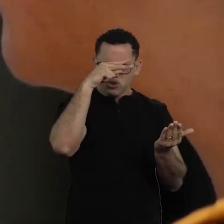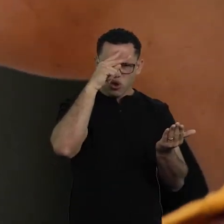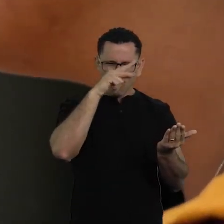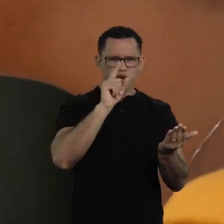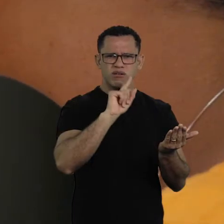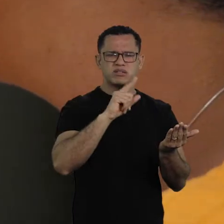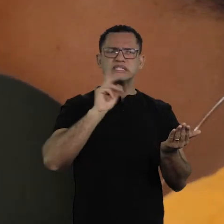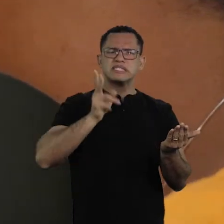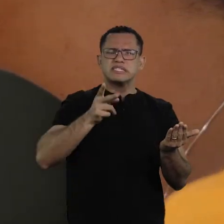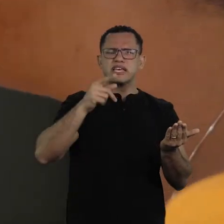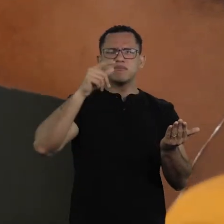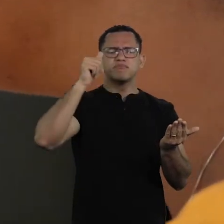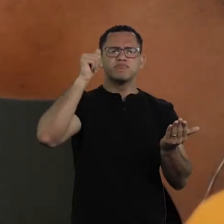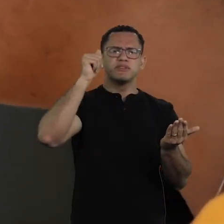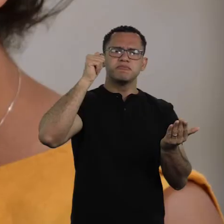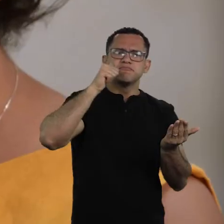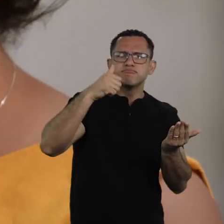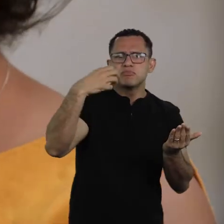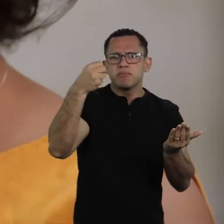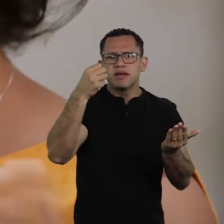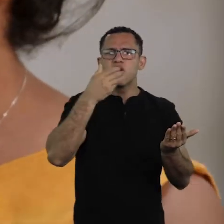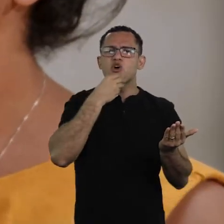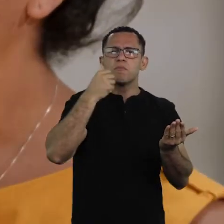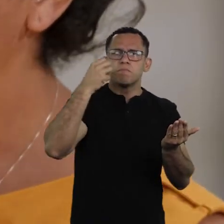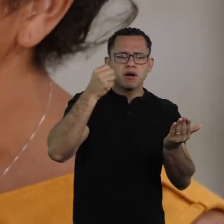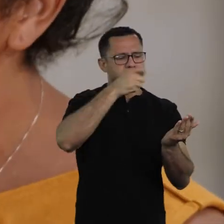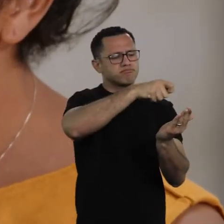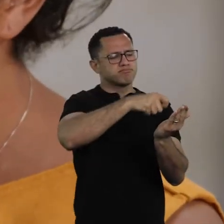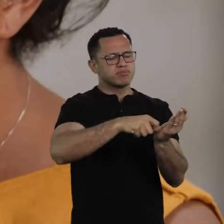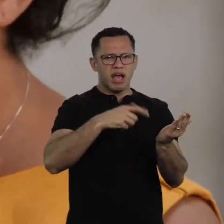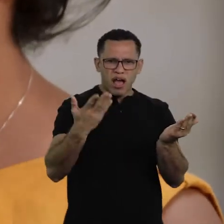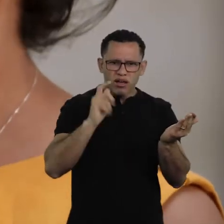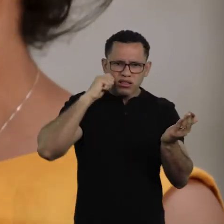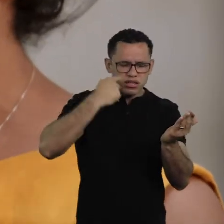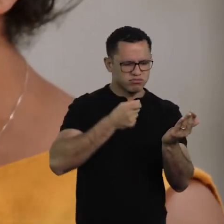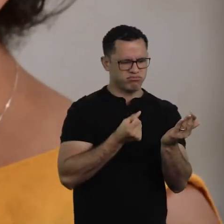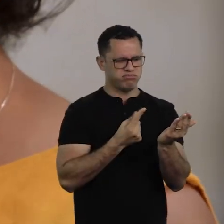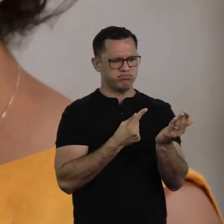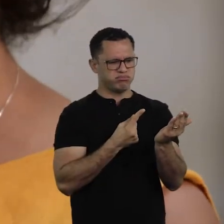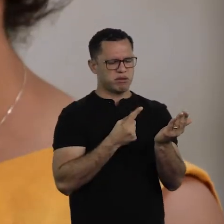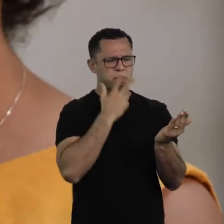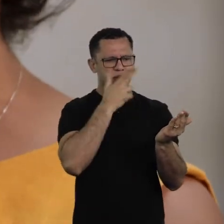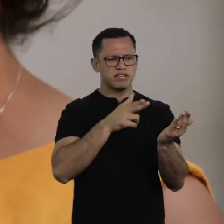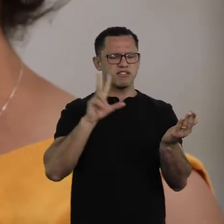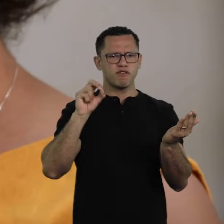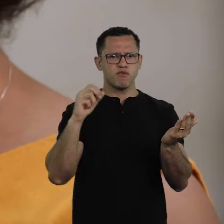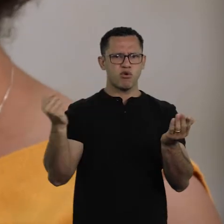these are not stories for books. Books are something else. It took me a long time to understand that the mistake